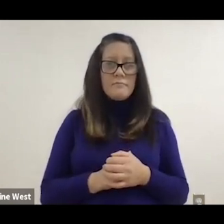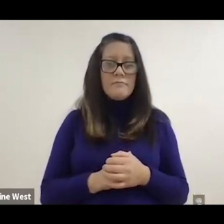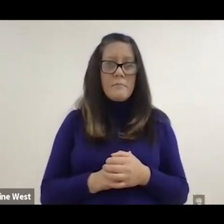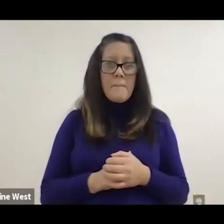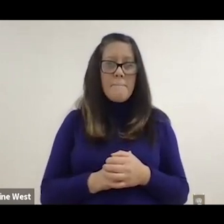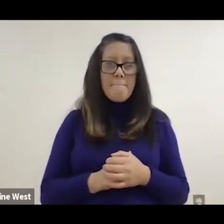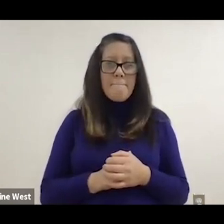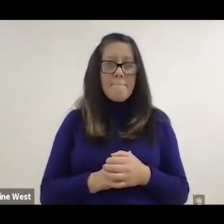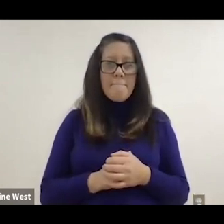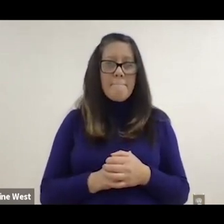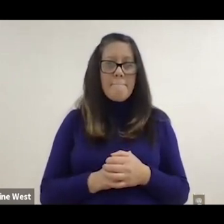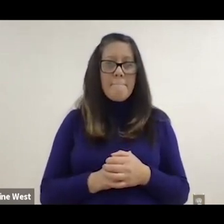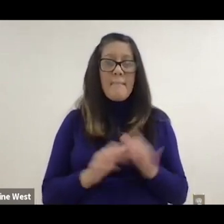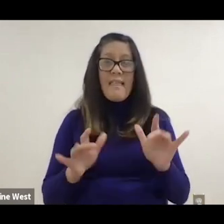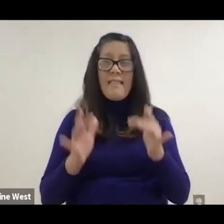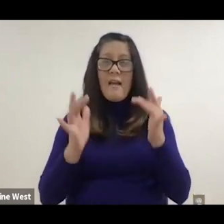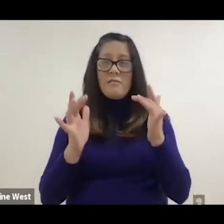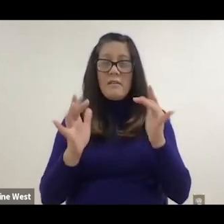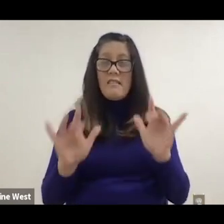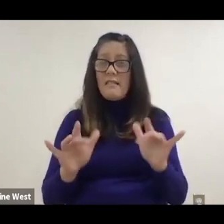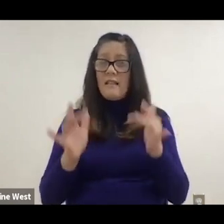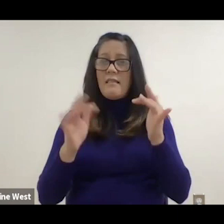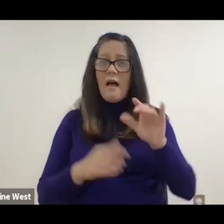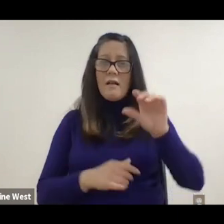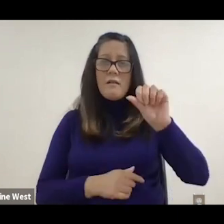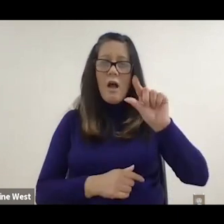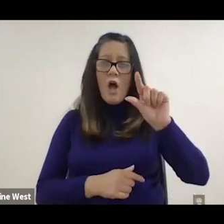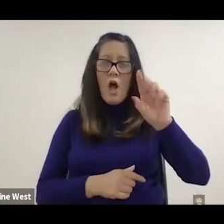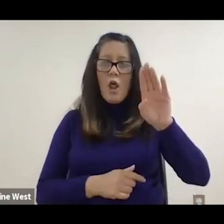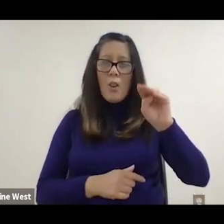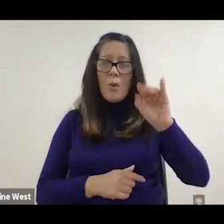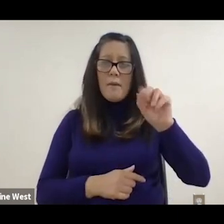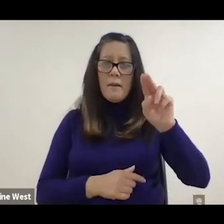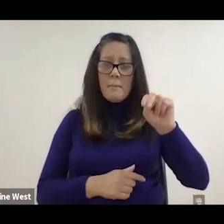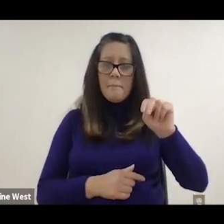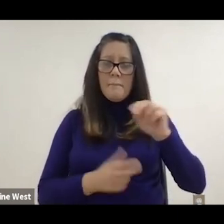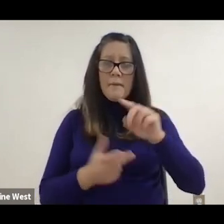it was only the ultralight aluminum wheelchairs and some of their titanium